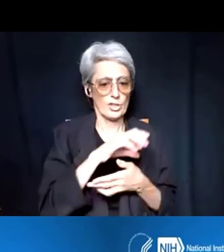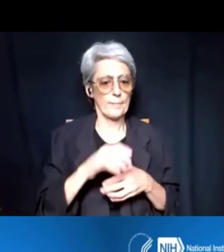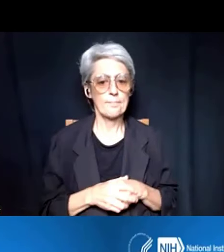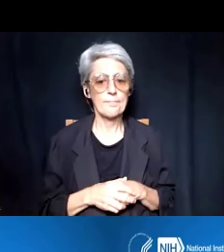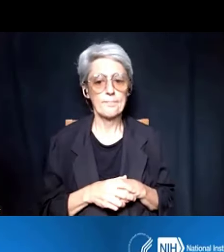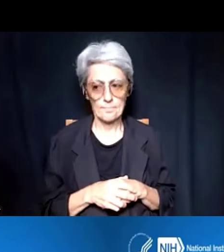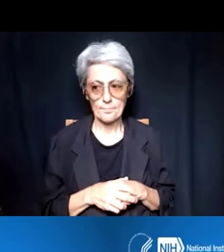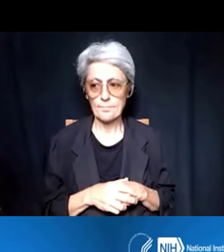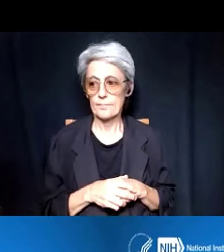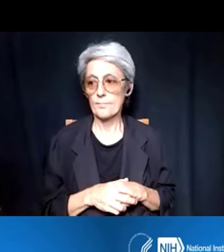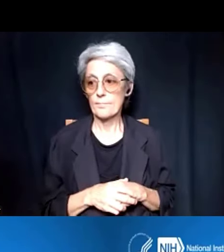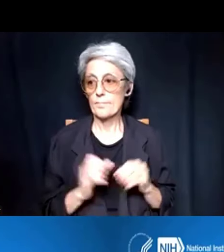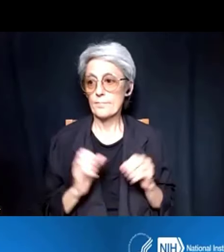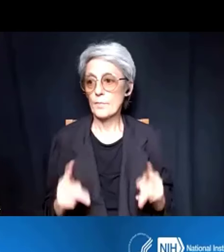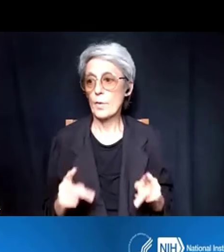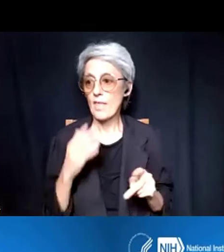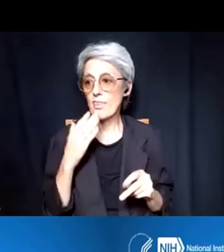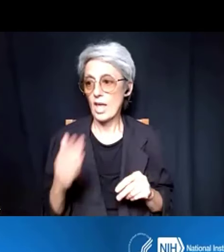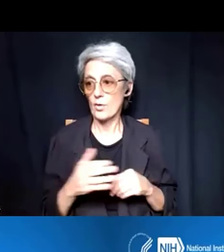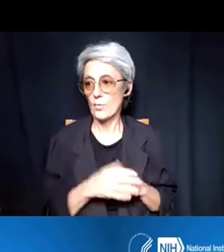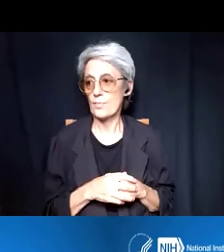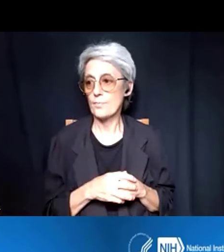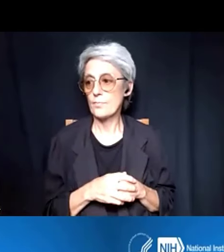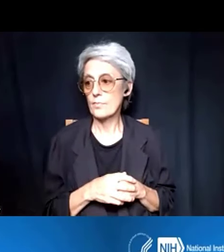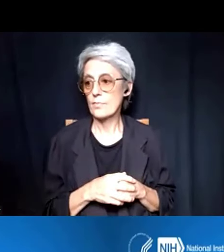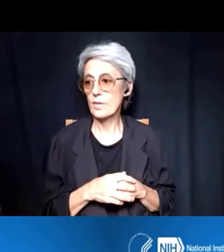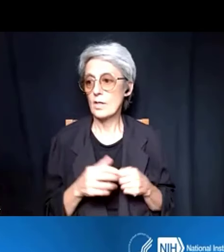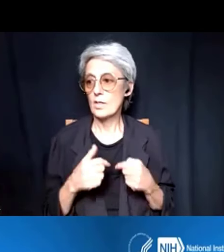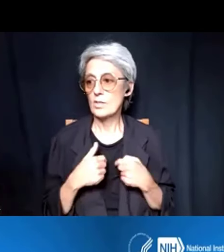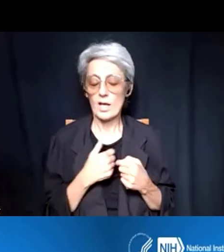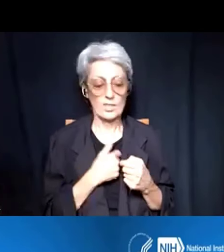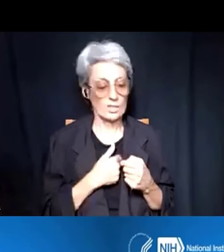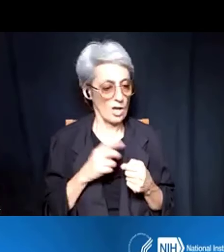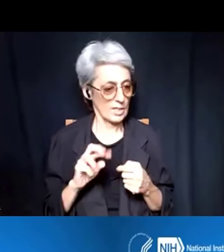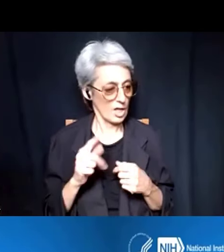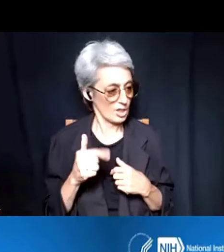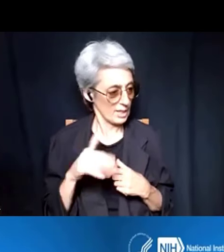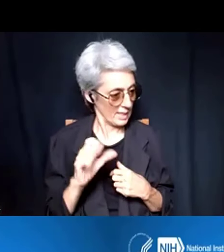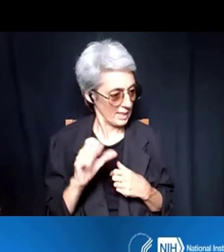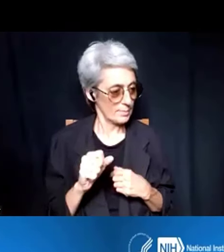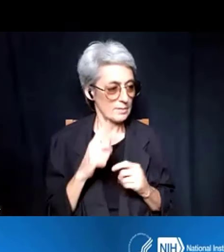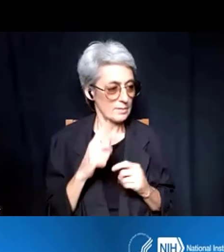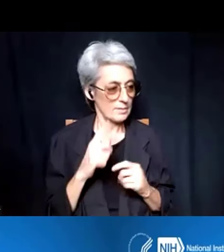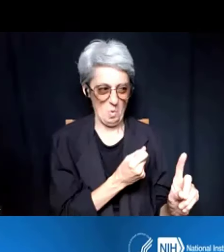Dr. Anissa Brown: Okay. Thank you. So, I have -- sorry, Dr. Gibbs, I'm going to come back to you again. Dr. Kenneth Gibbs: I'm done. I'm done.